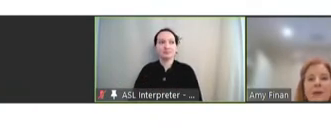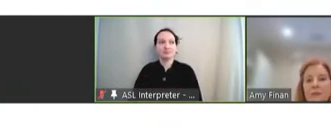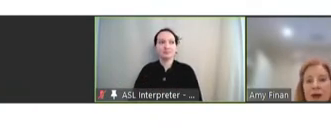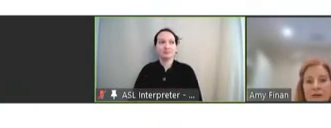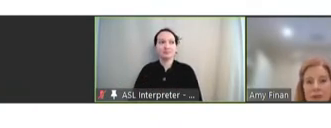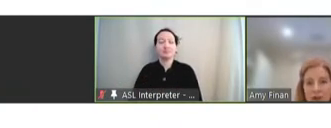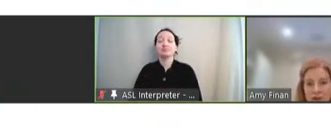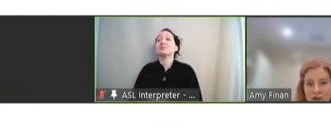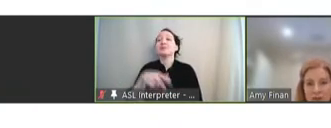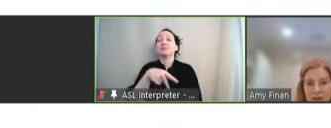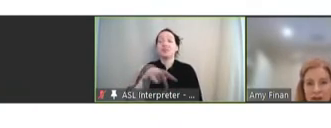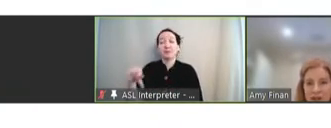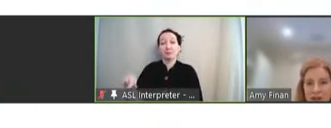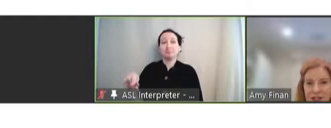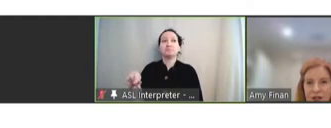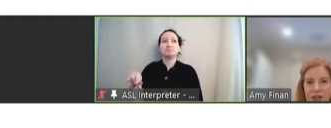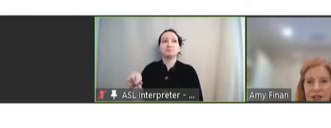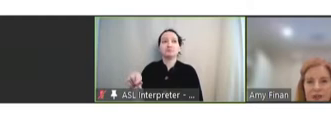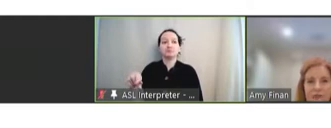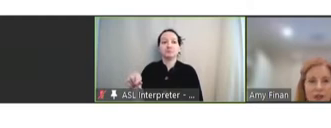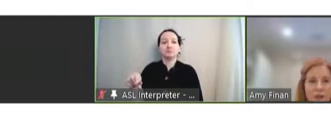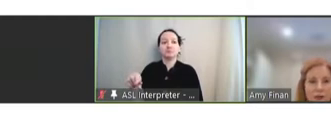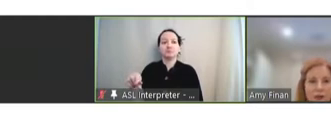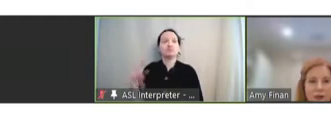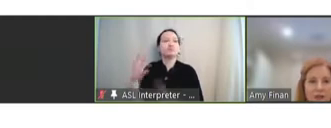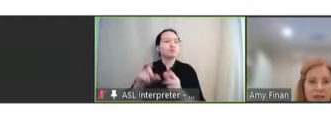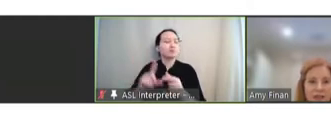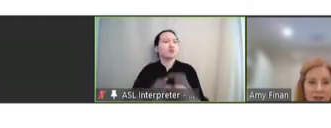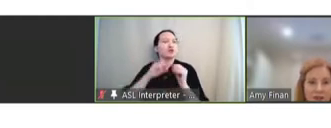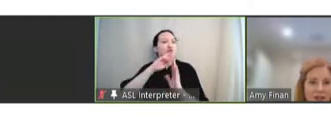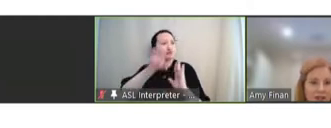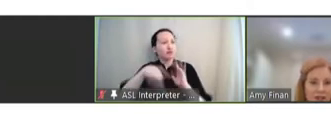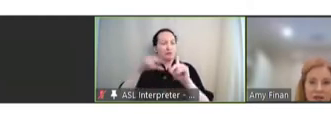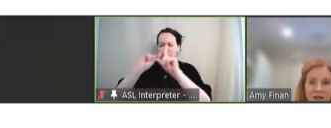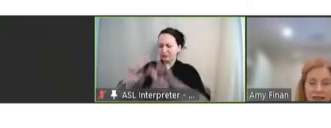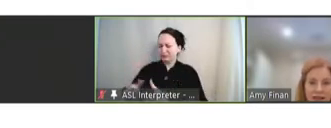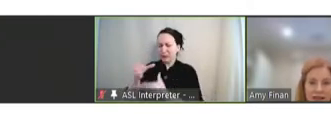Public-private partnerships [unintelligible] unique roles in different stages of the vaccine